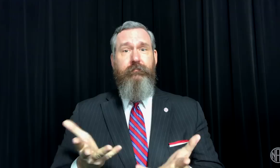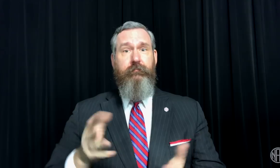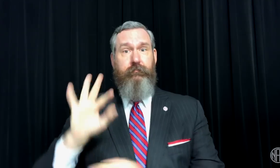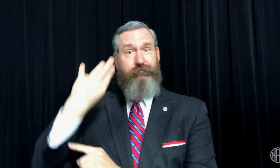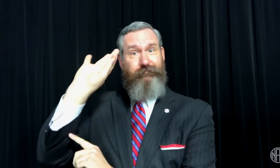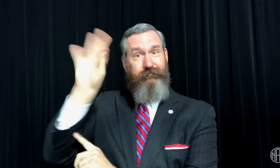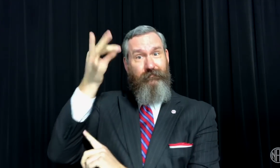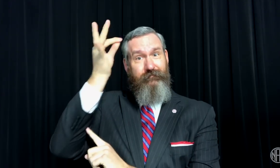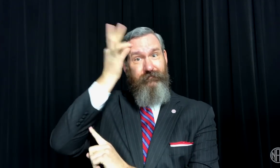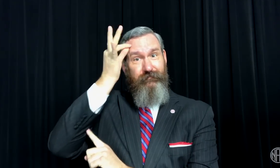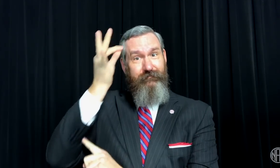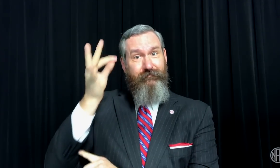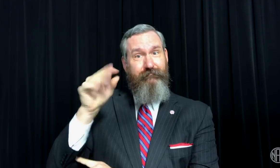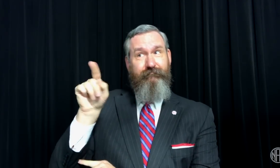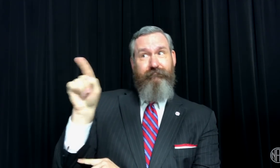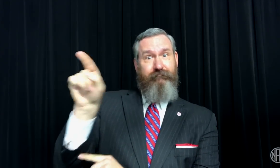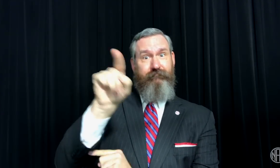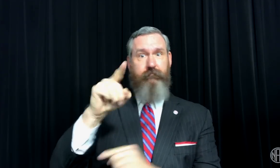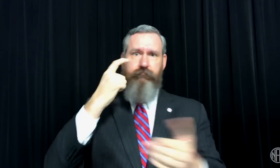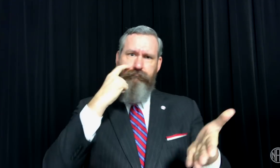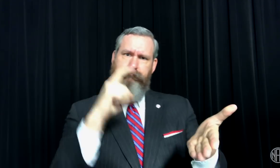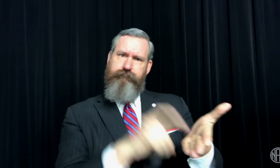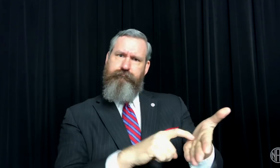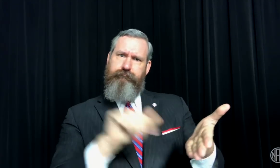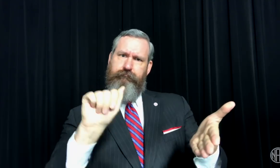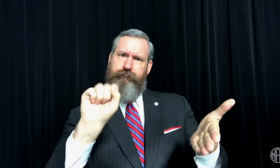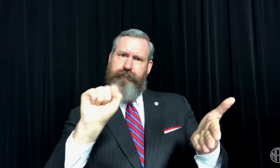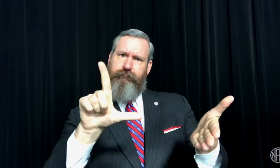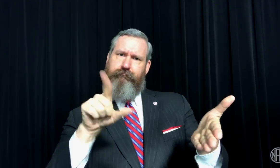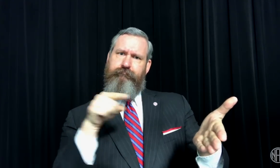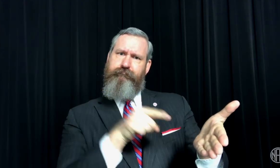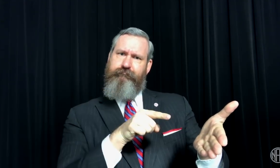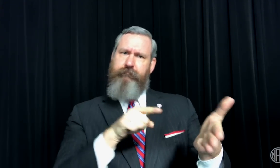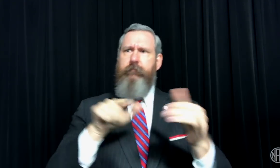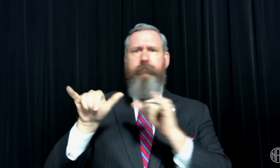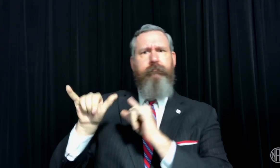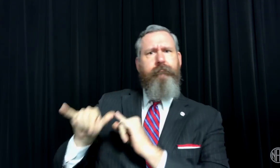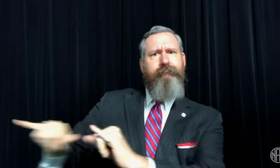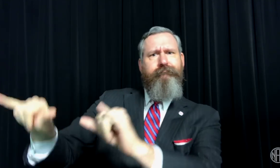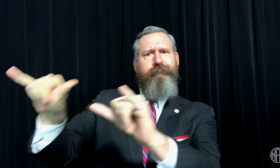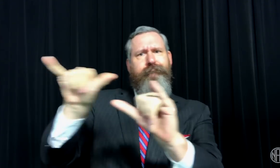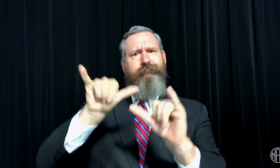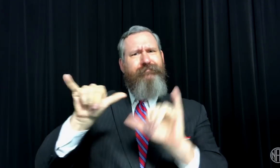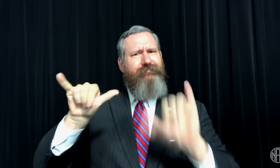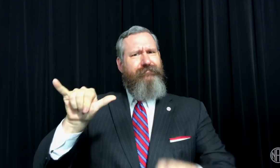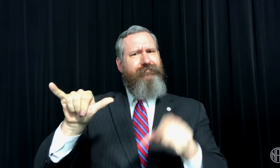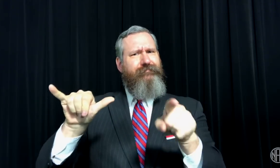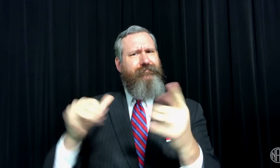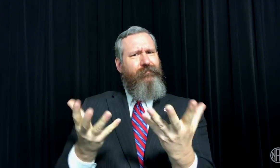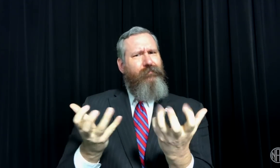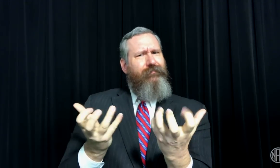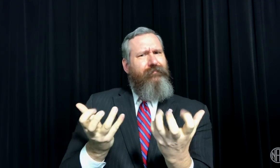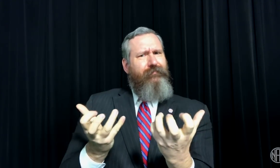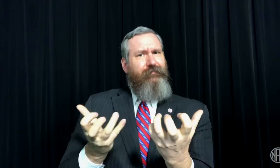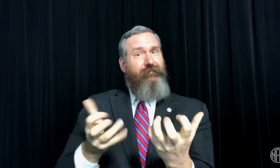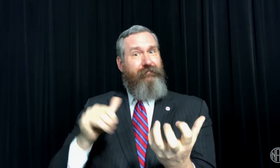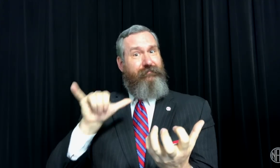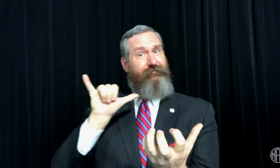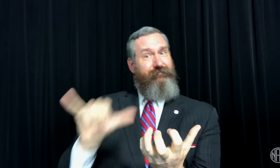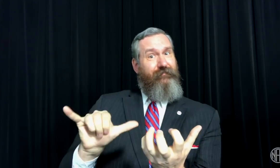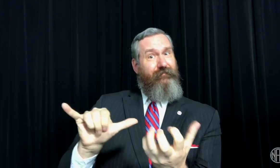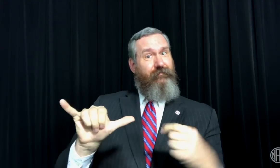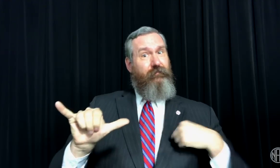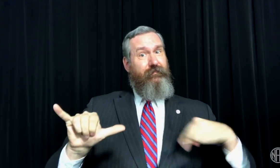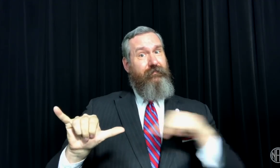to promote consistent federal recognition of ASL as a distinct natural language.